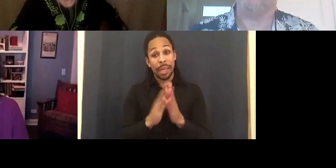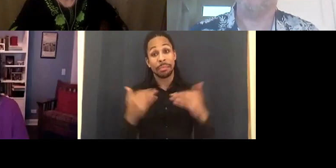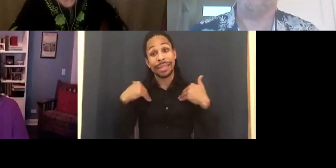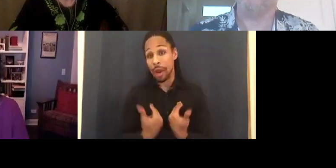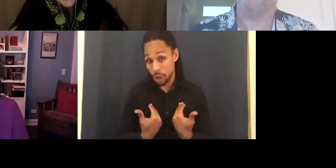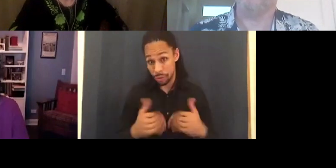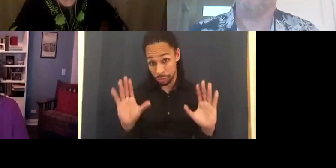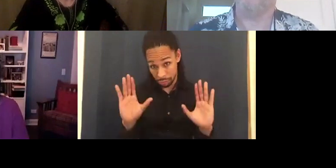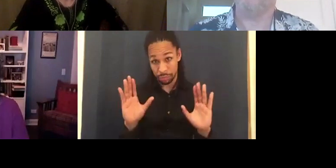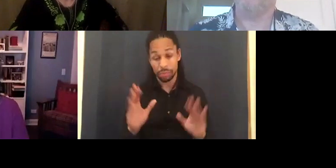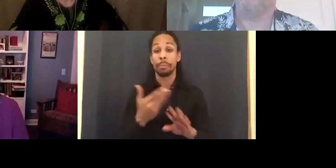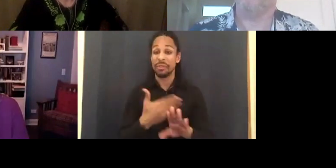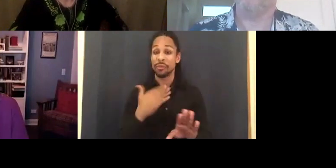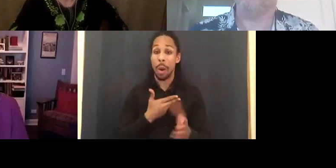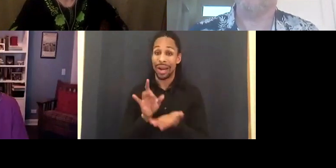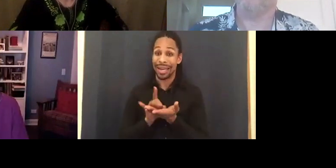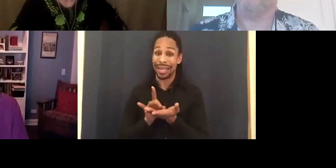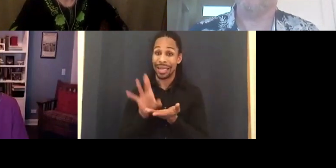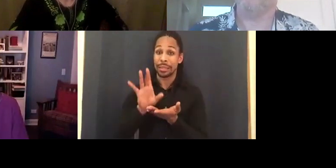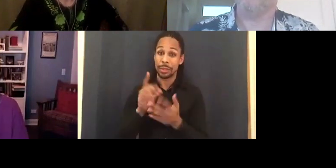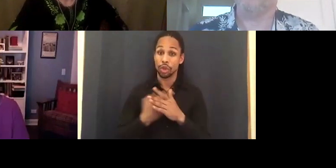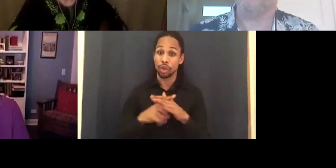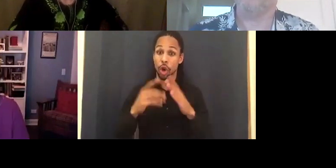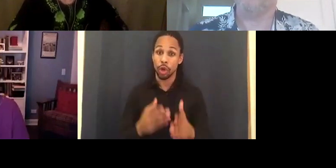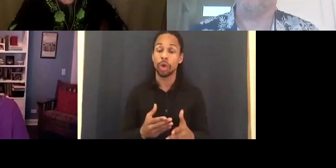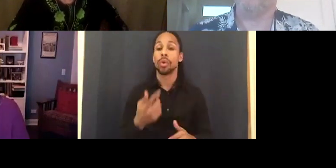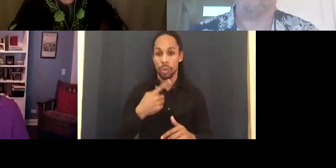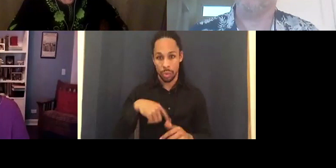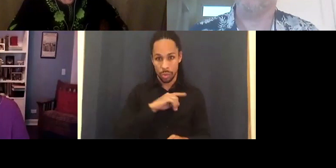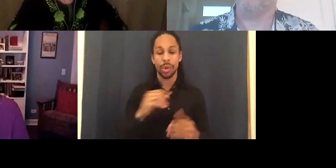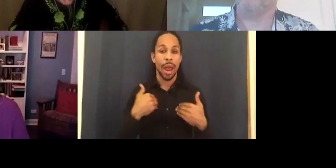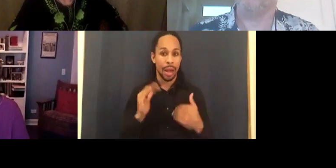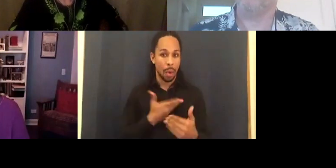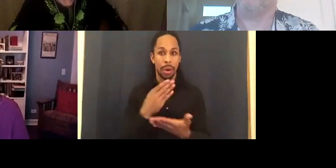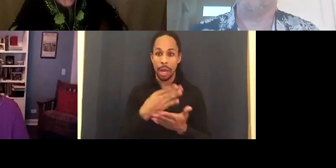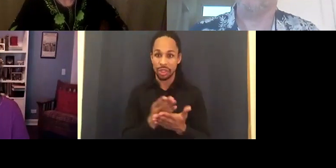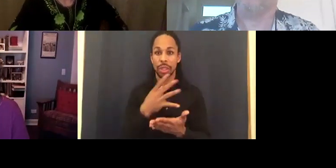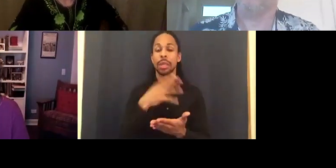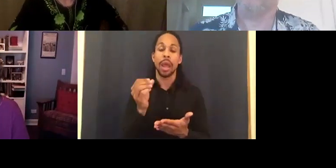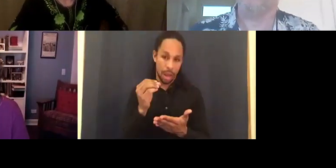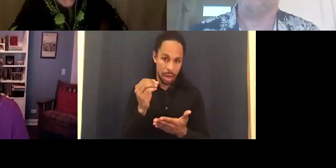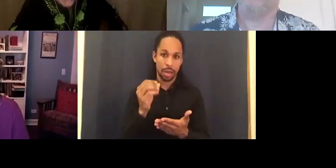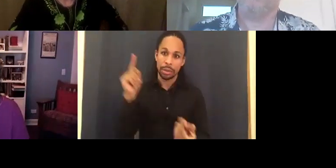We took our budget and cut it down, like ten percent of the original budget.